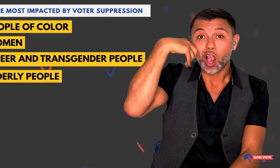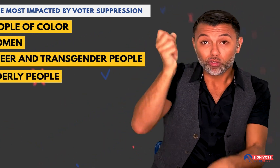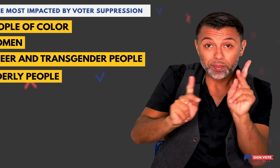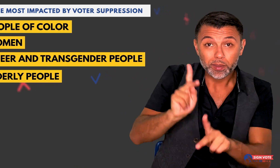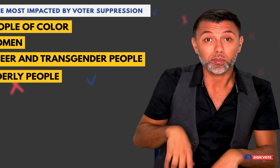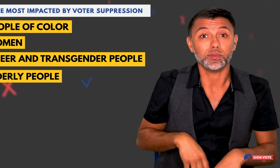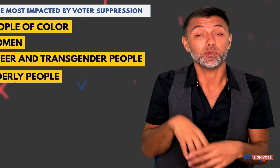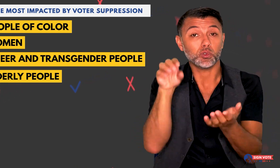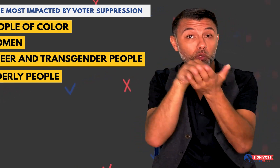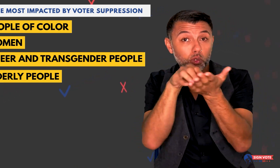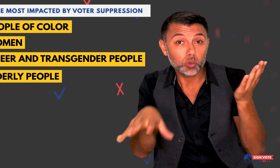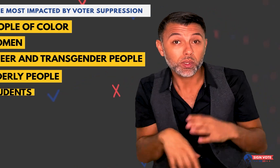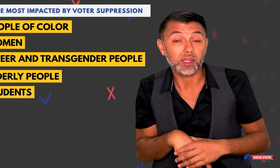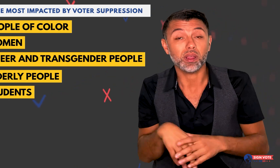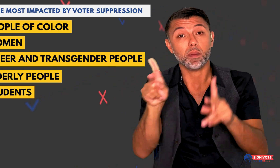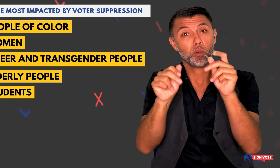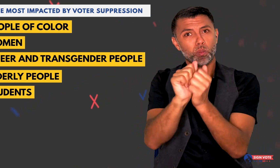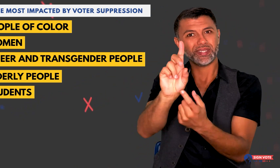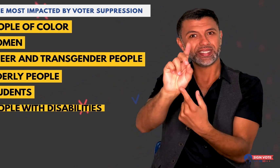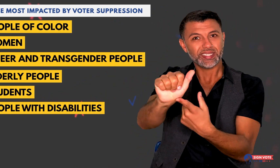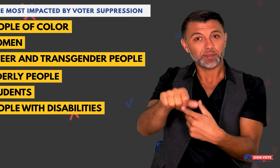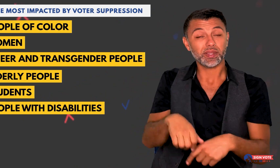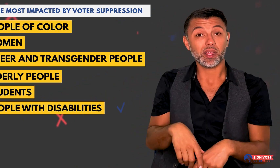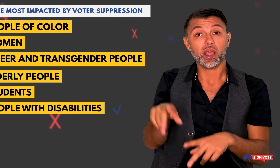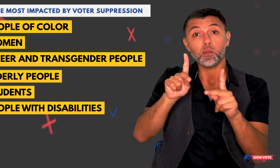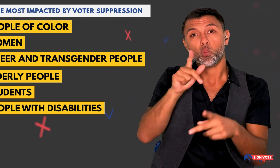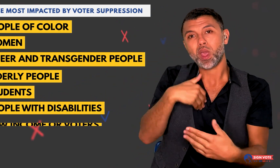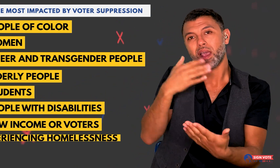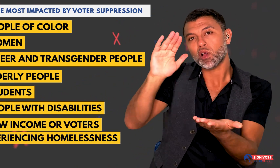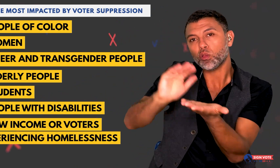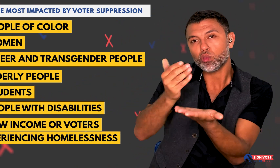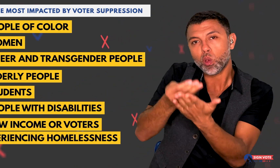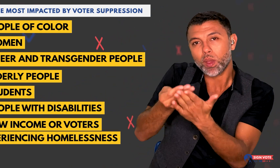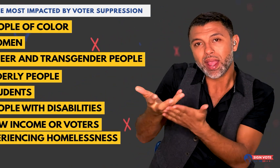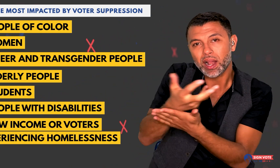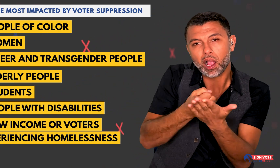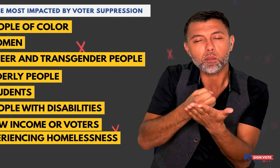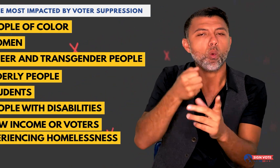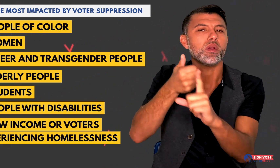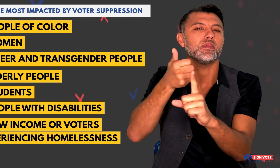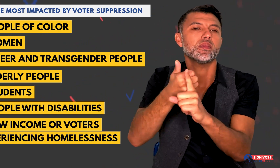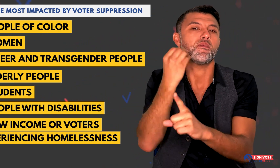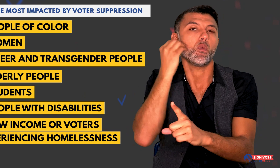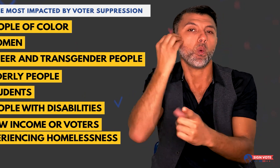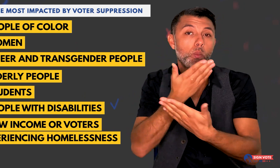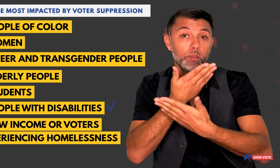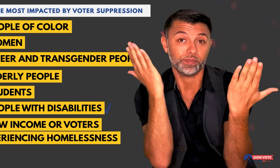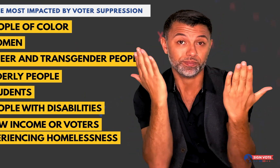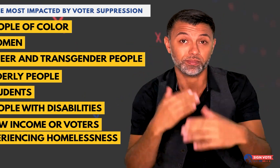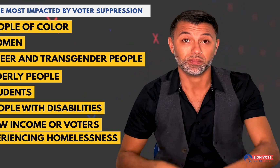the elderly, students, people with disabilities, low-income households, and those experiencing homelessness.